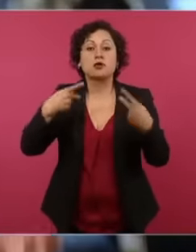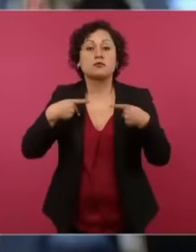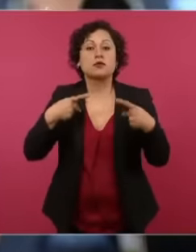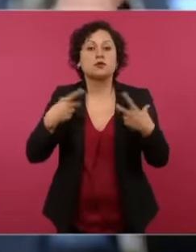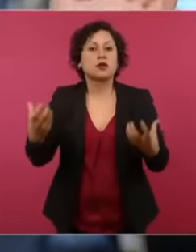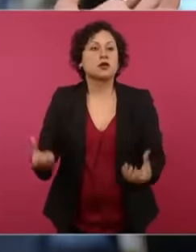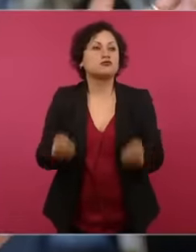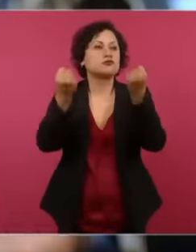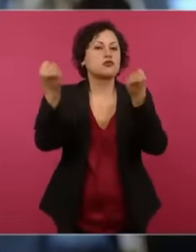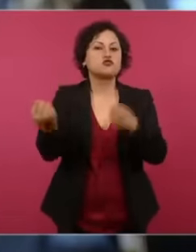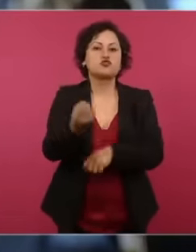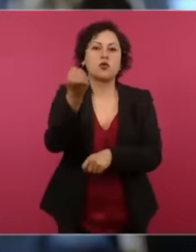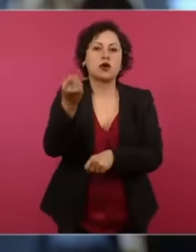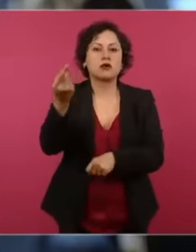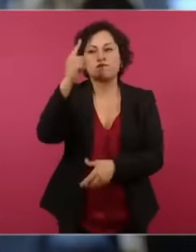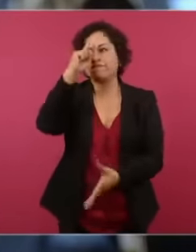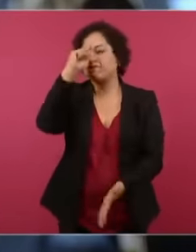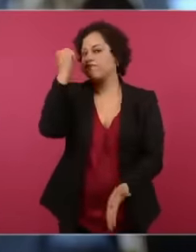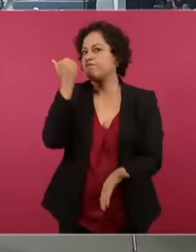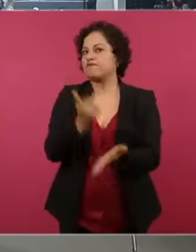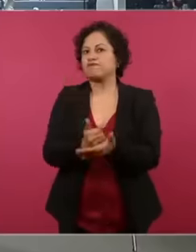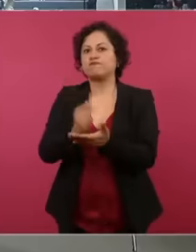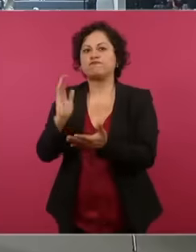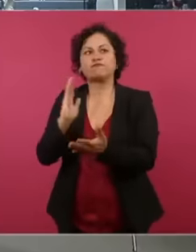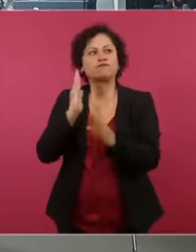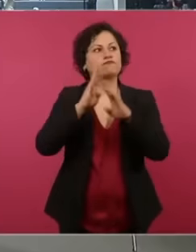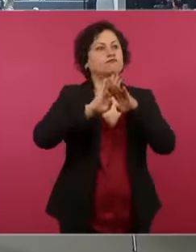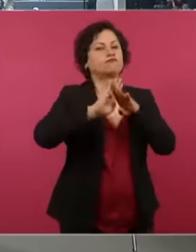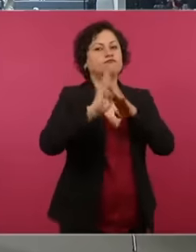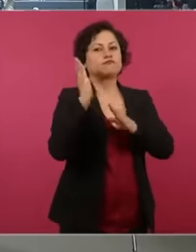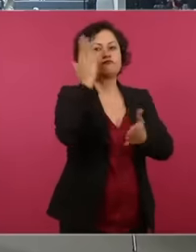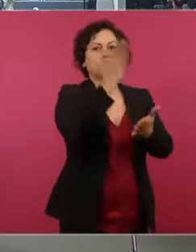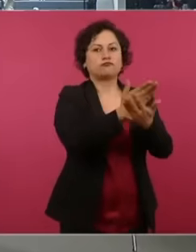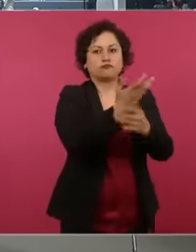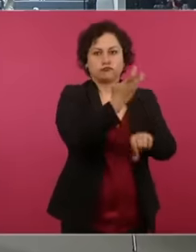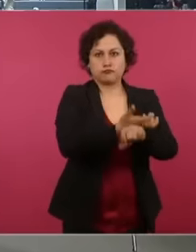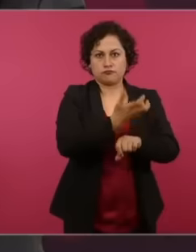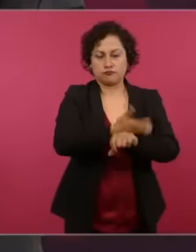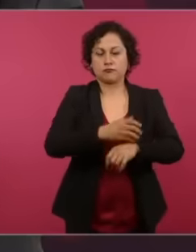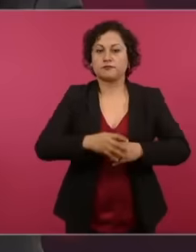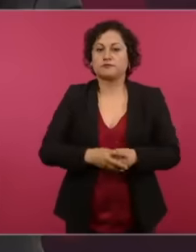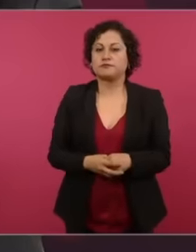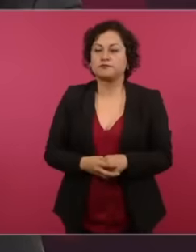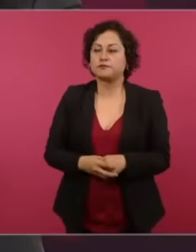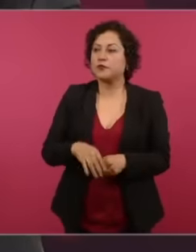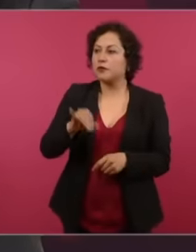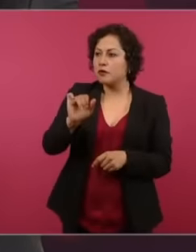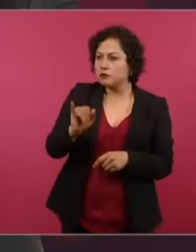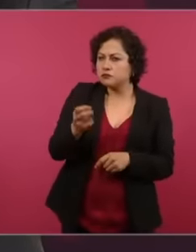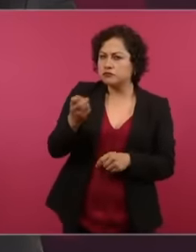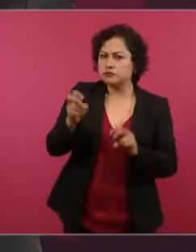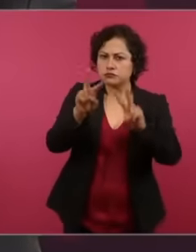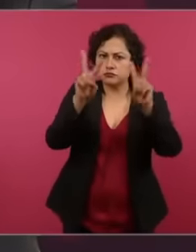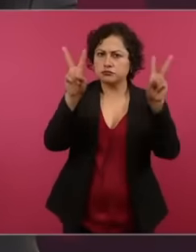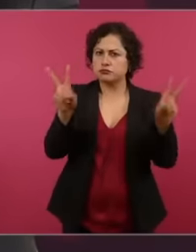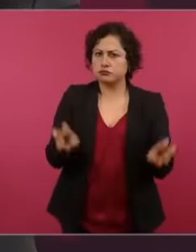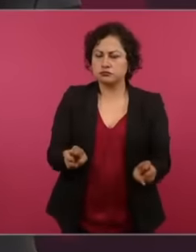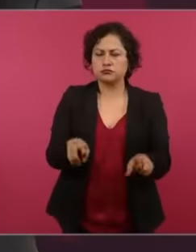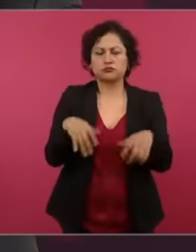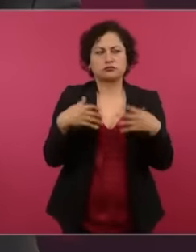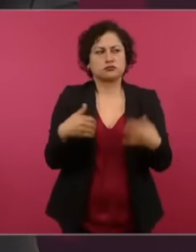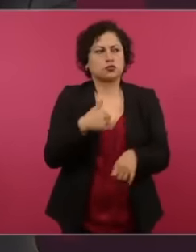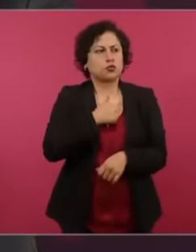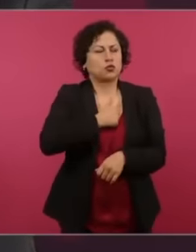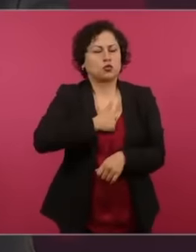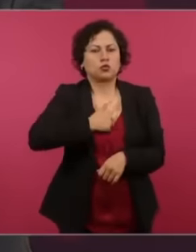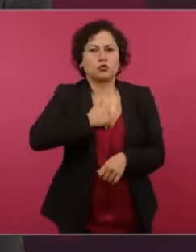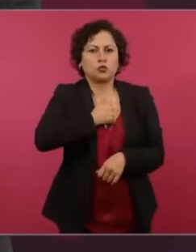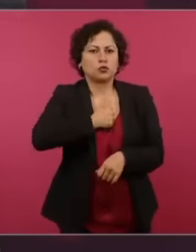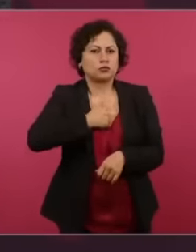who have been able to reach the United States is a very unfortunate situation that, well, you have to see